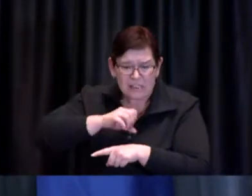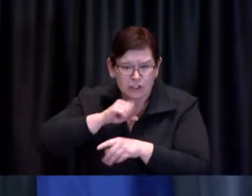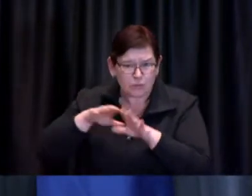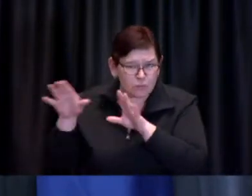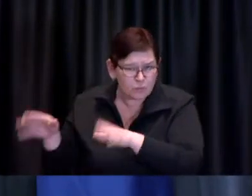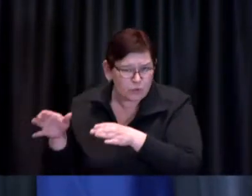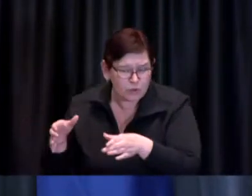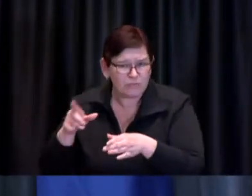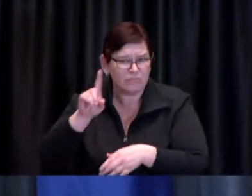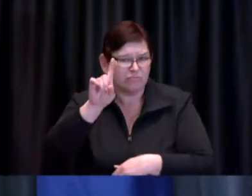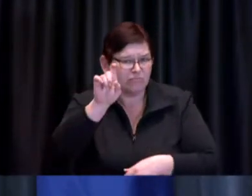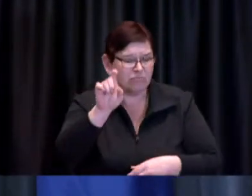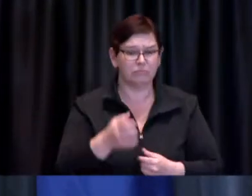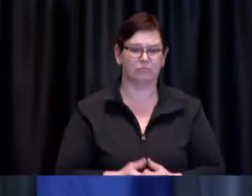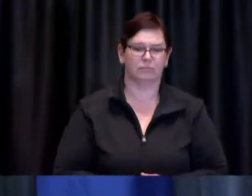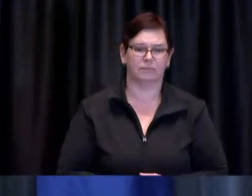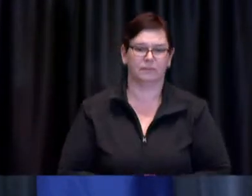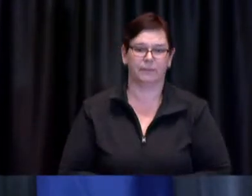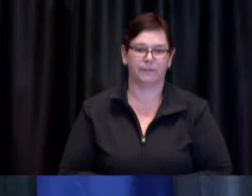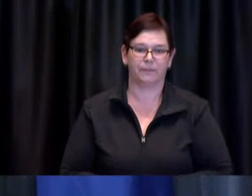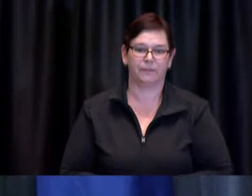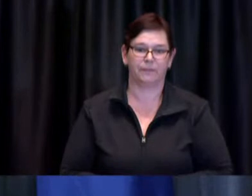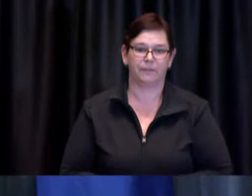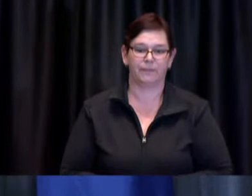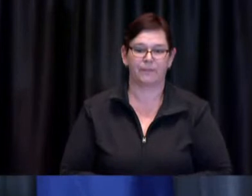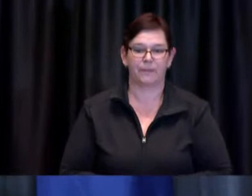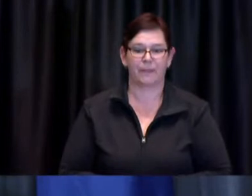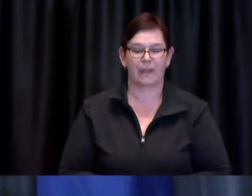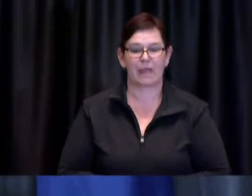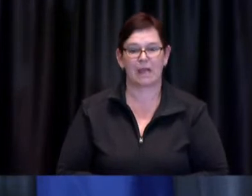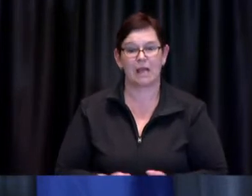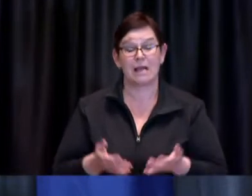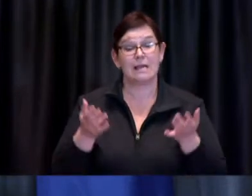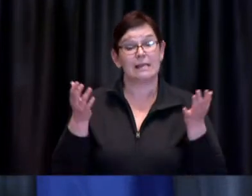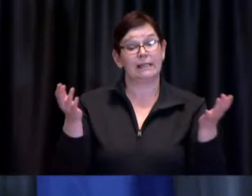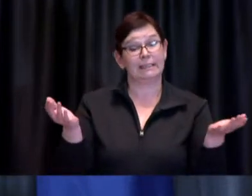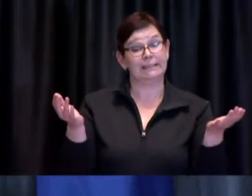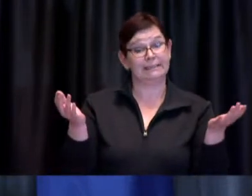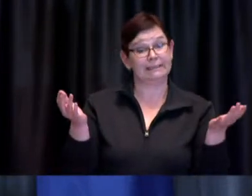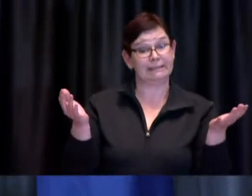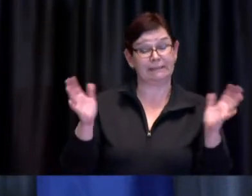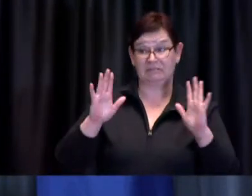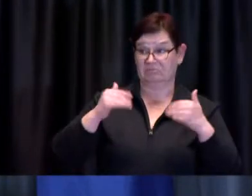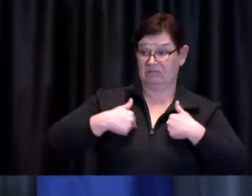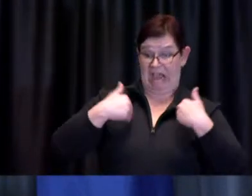Dr. de Villa: So Matt to your question I don't have those numbers available with me right now